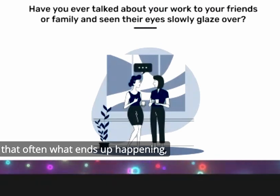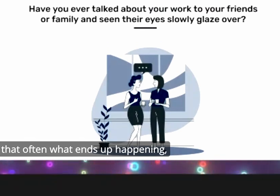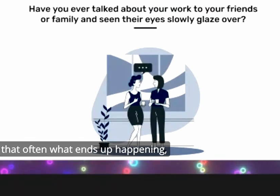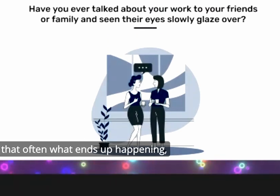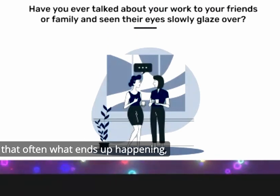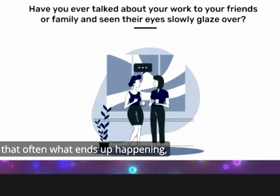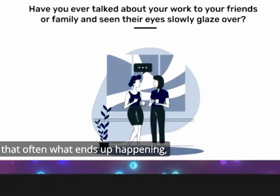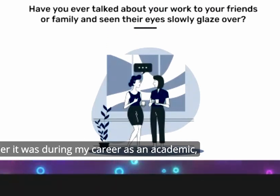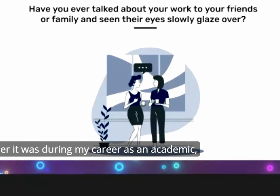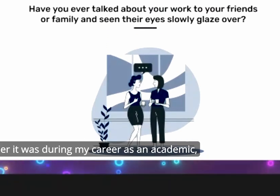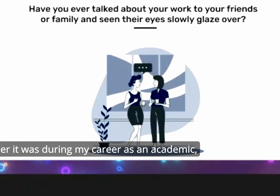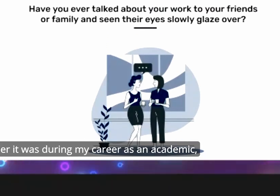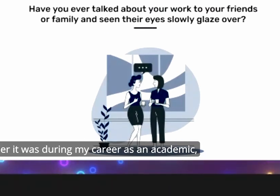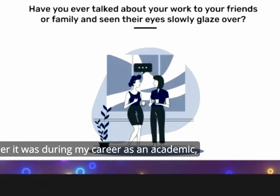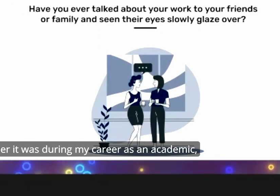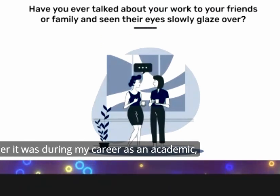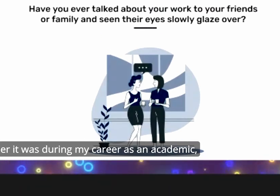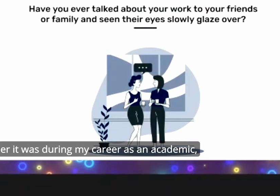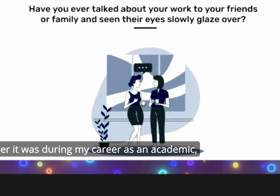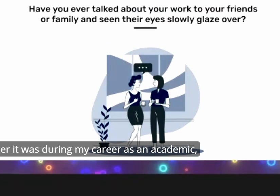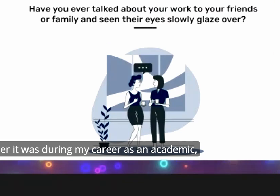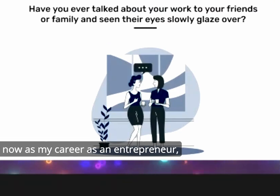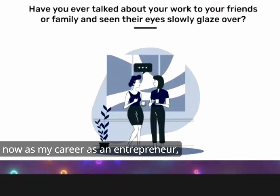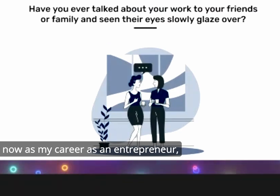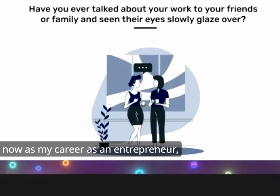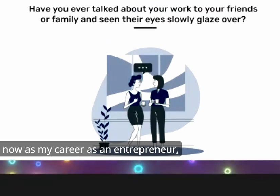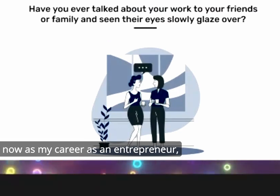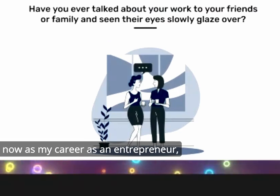what ends up happening whether it was during my career as an academic or now as my career as an